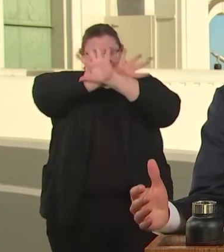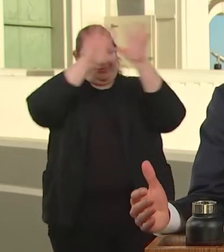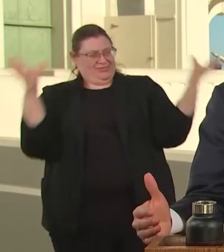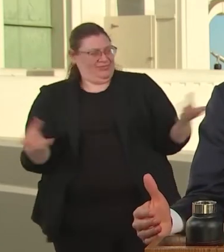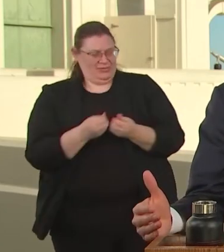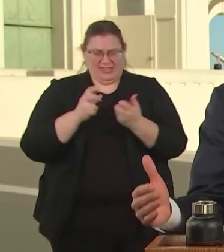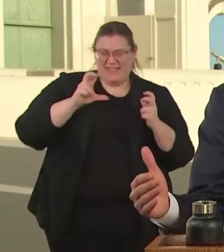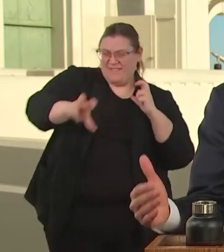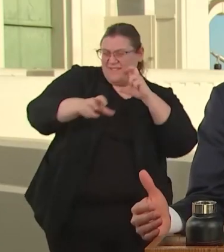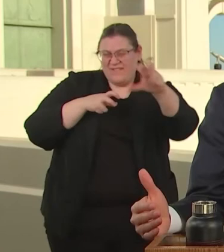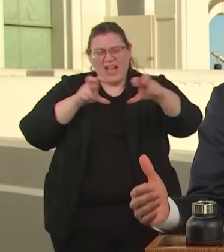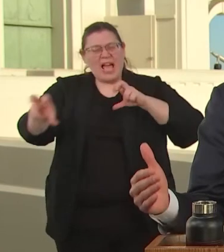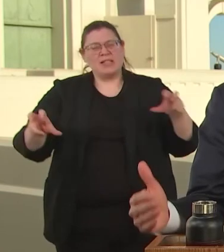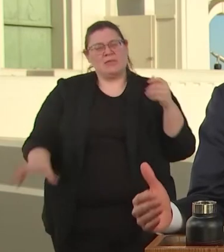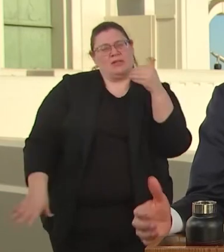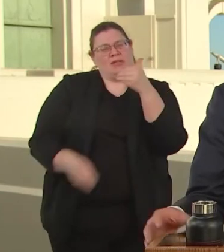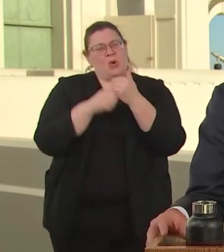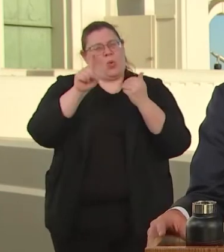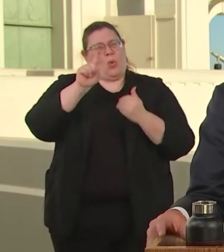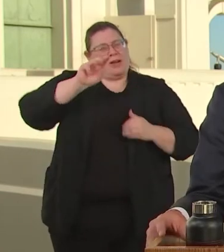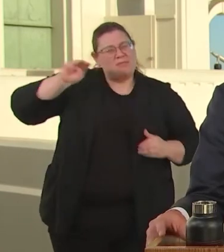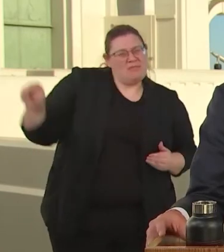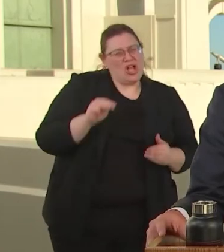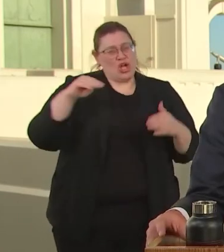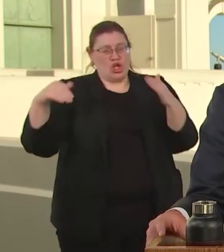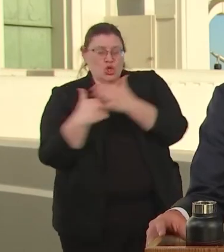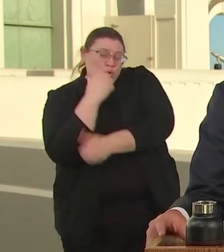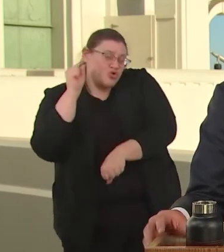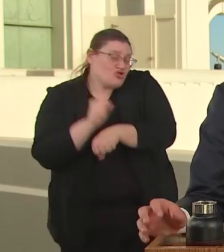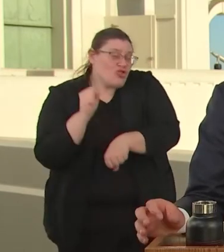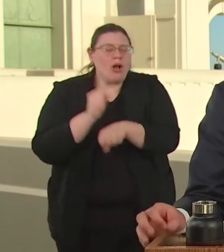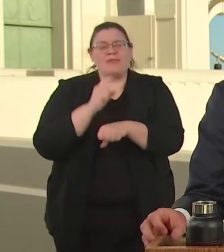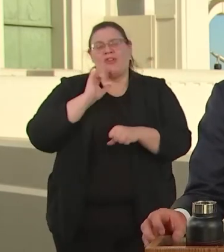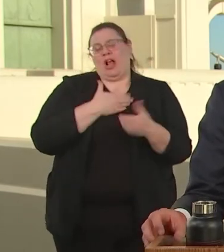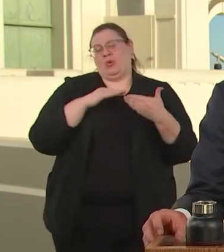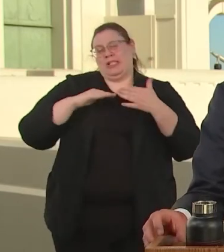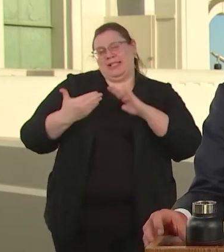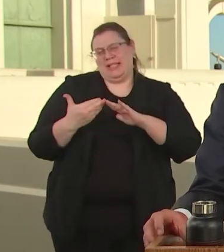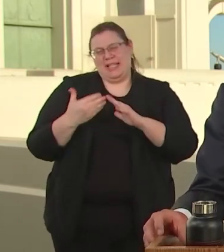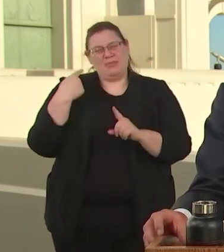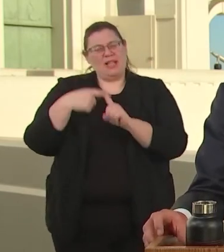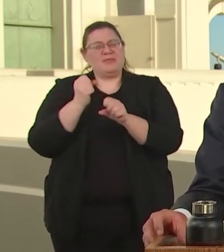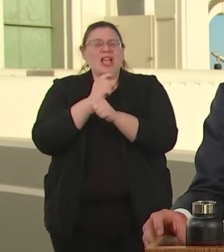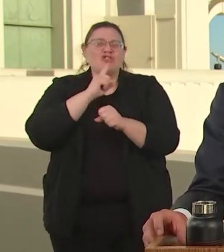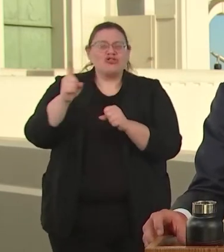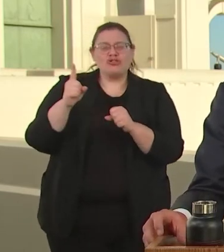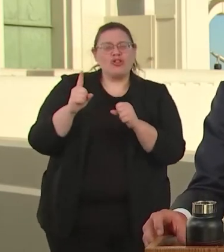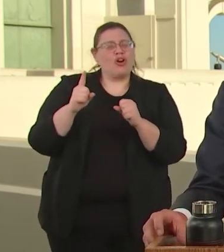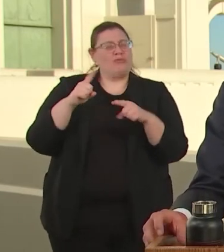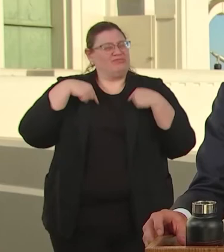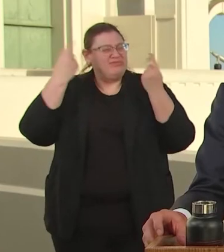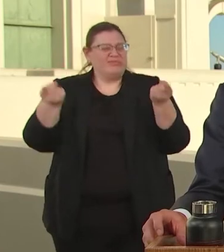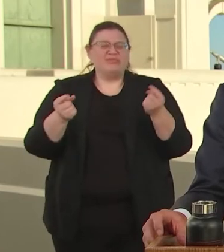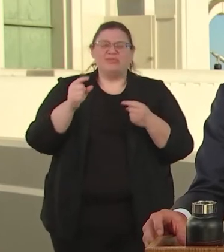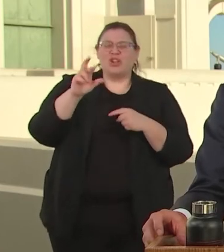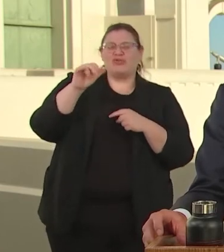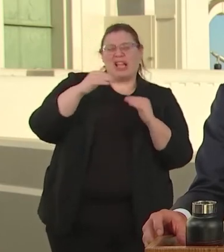THAN A MILLION NEW JOBS FOR OUR CITY. AND WE'RE MAKING SURE THAT THEY ADDRESS RACIAL INEQUITY, ALONG